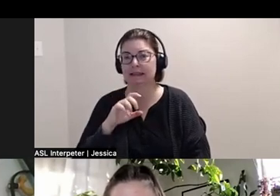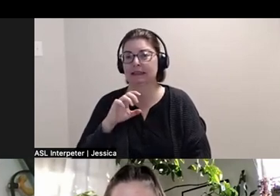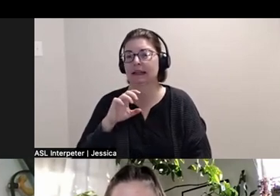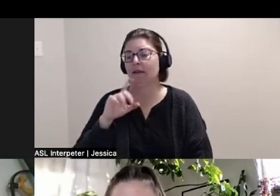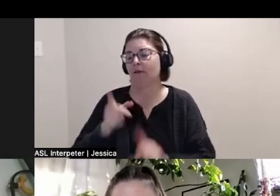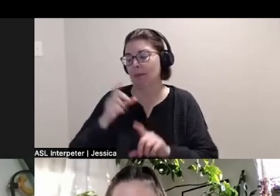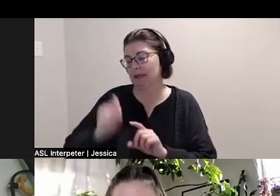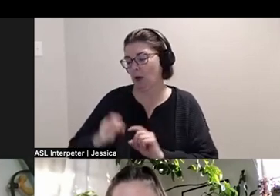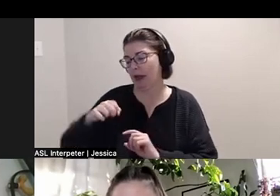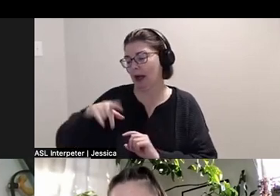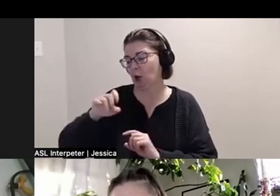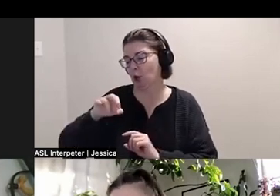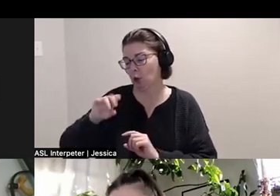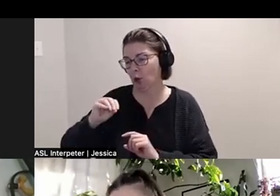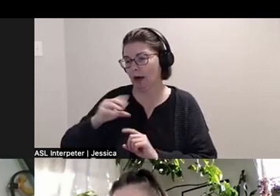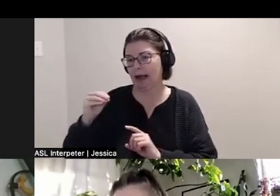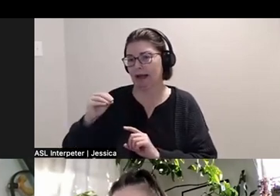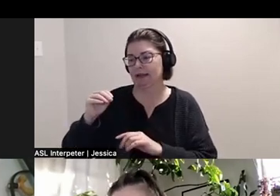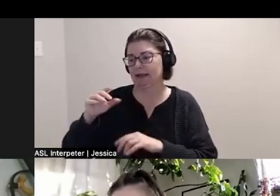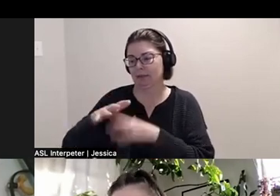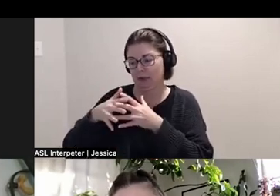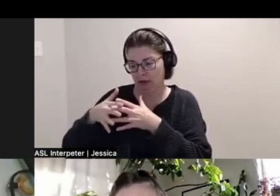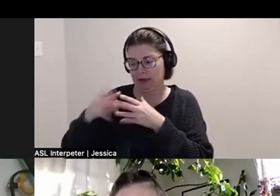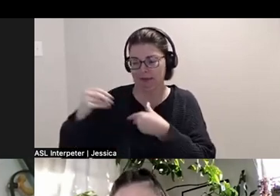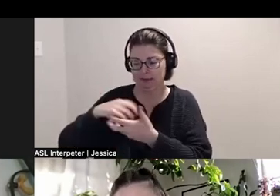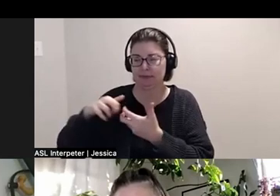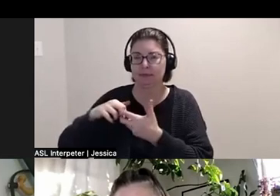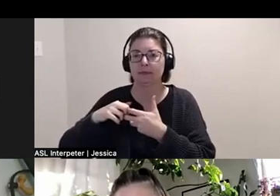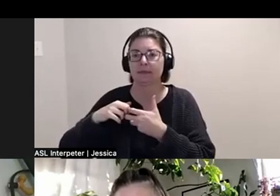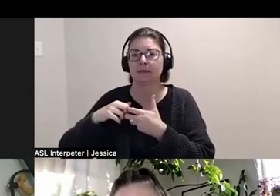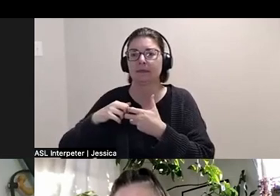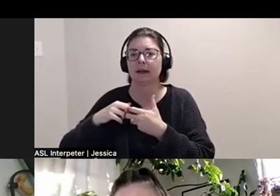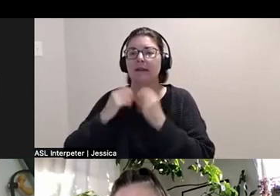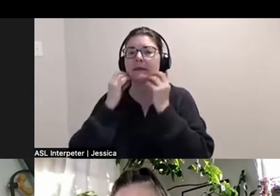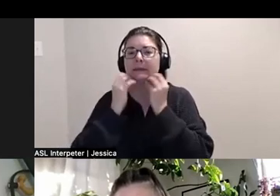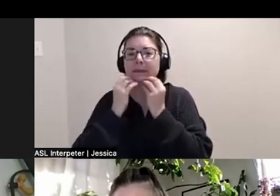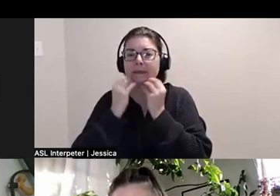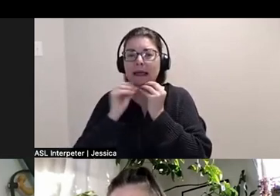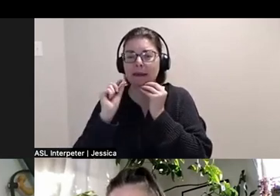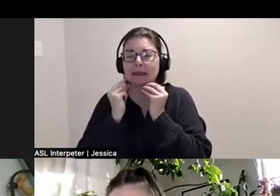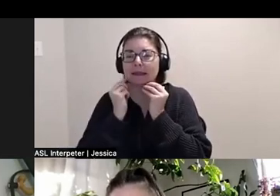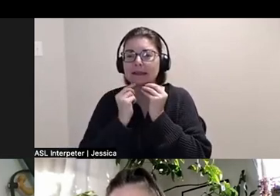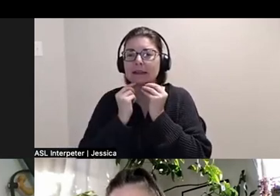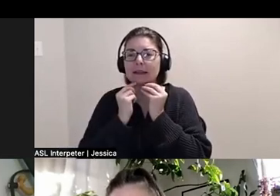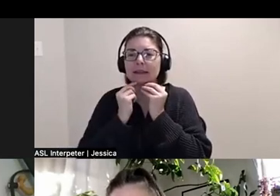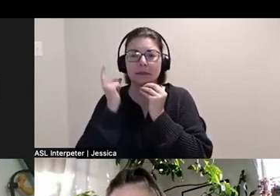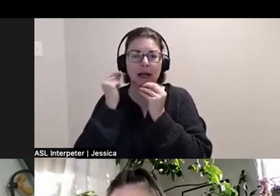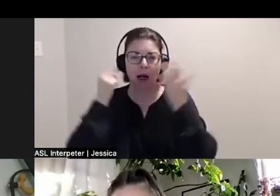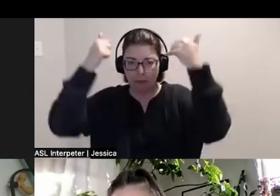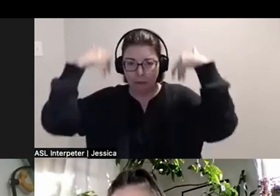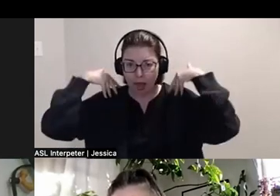And I, have short beard stubble. I have a dark brown mullet about shoulder length.